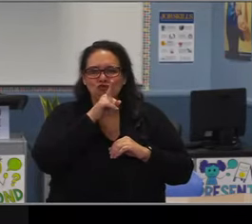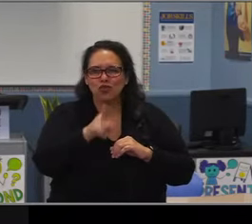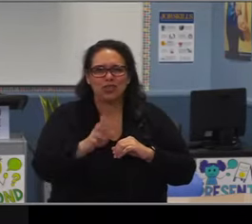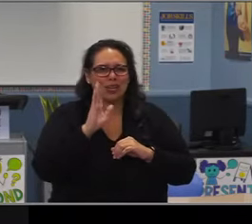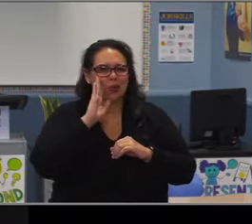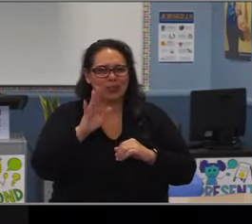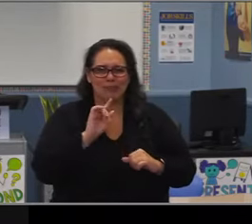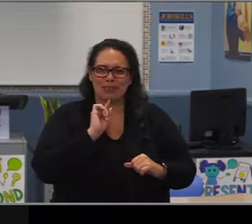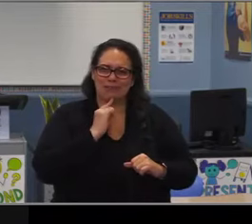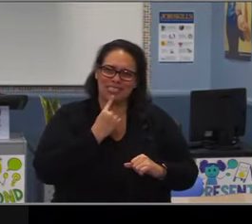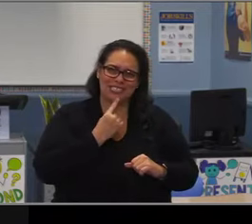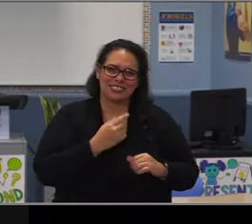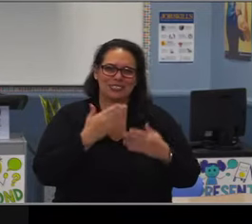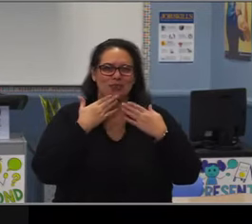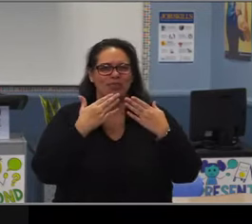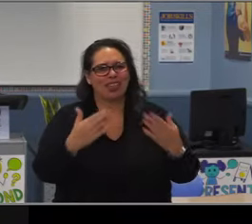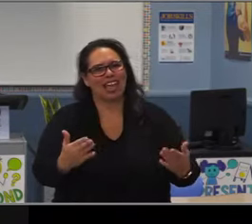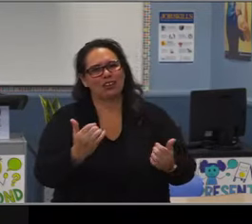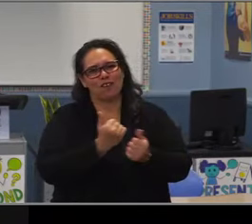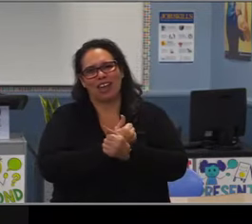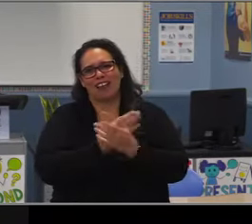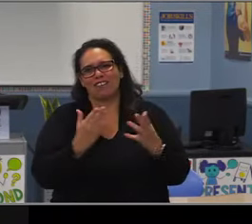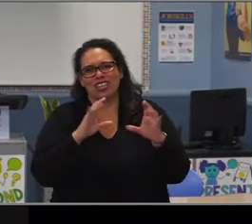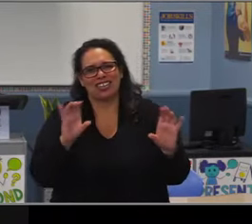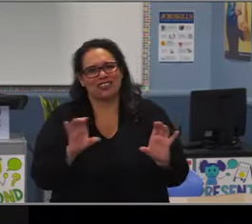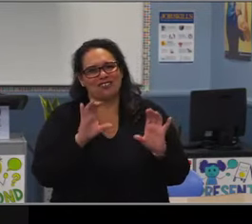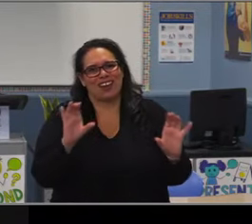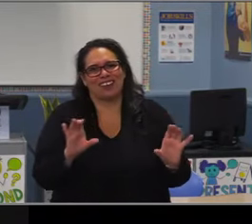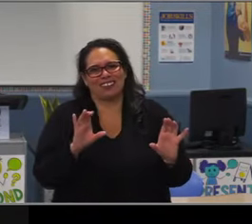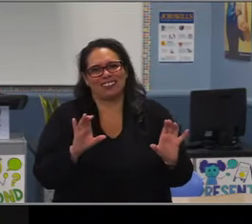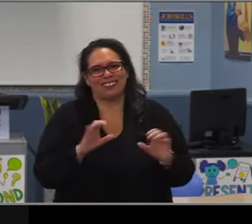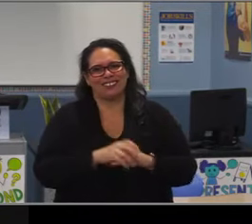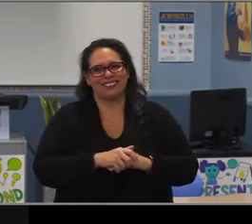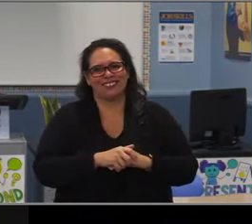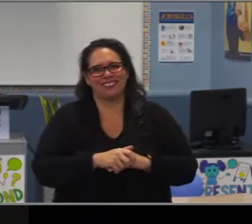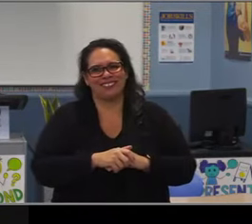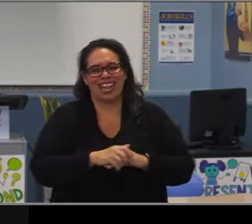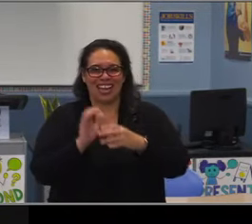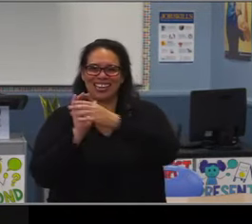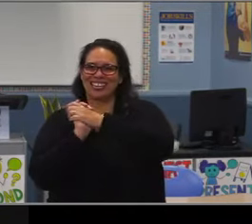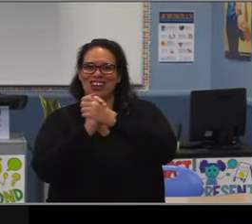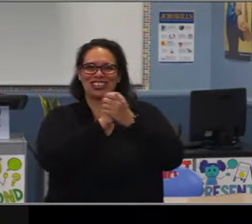And we know that you're going to be out there continuing to be a champion for Long Beach Unified.